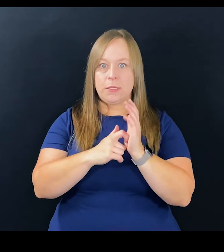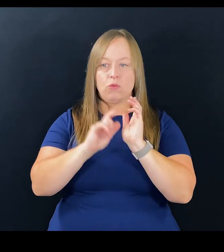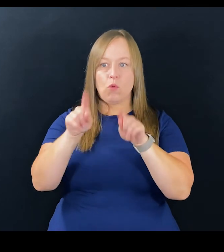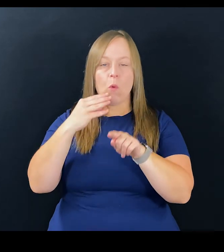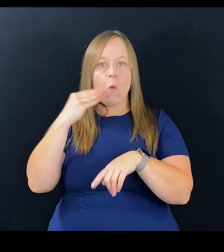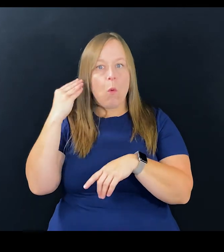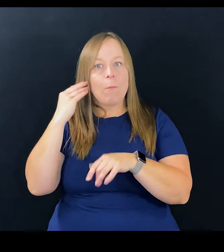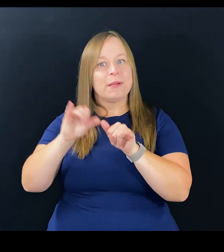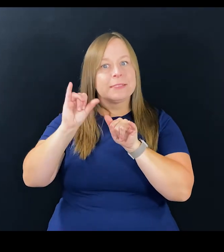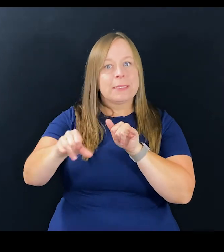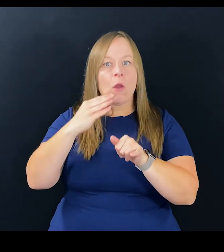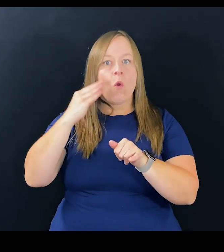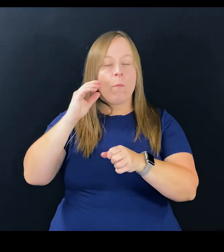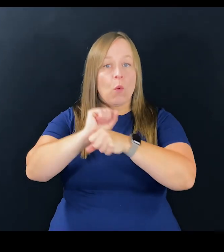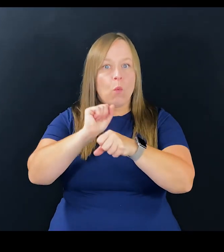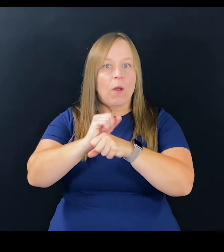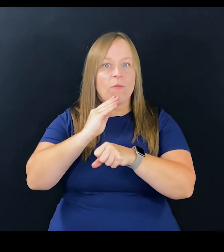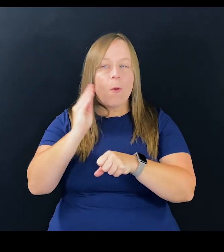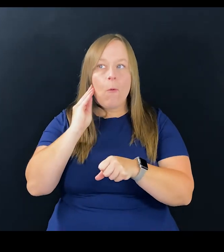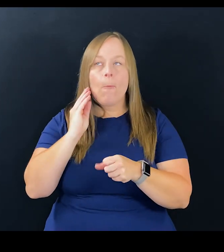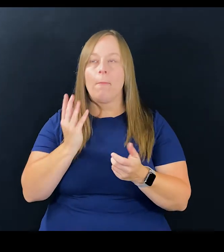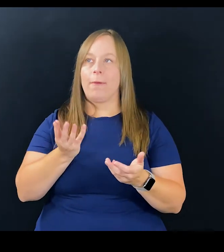people have needed to go home and stay home and work